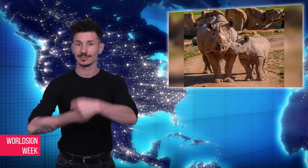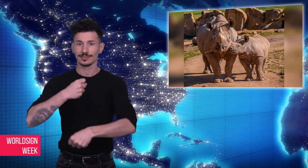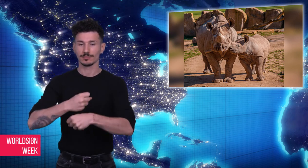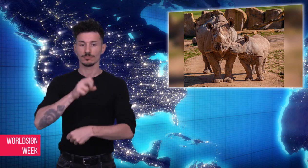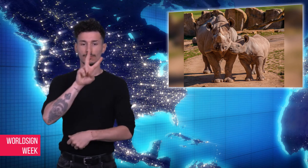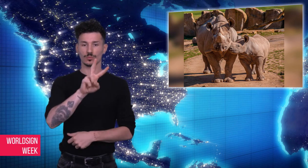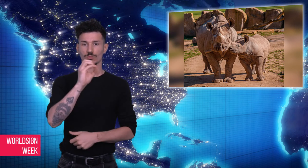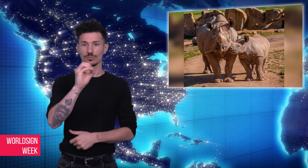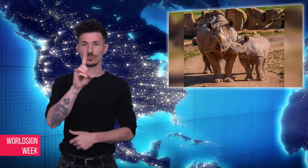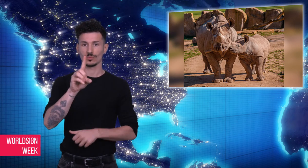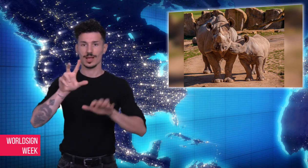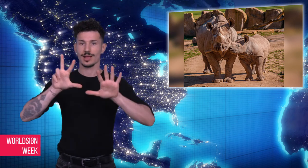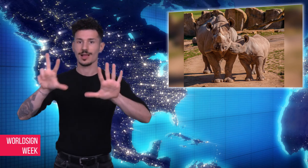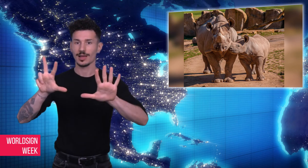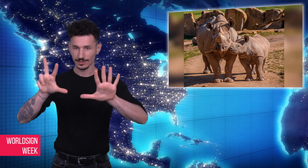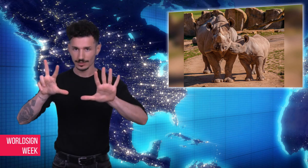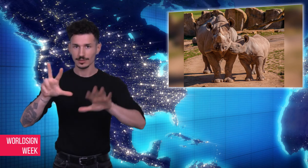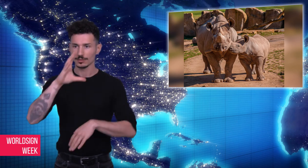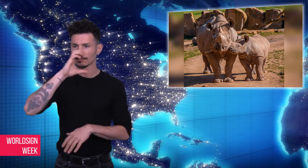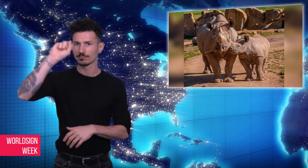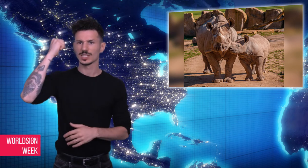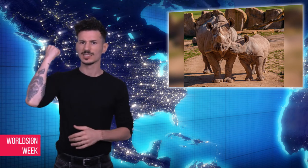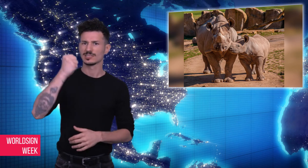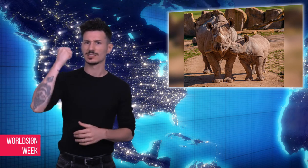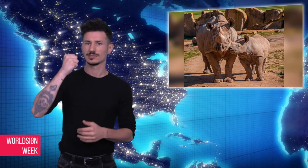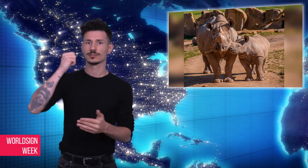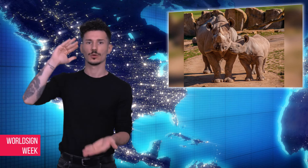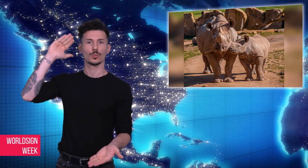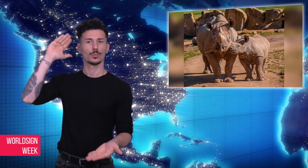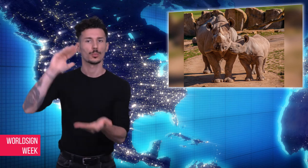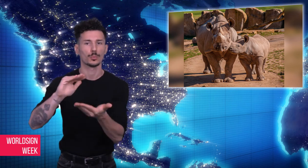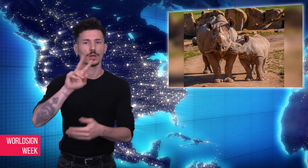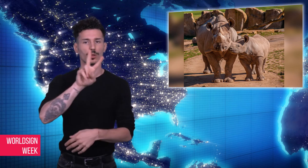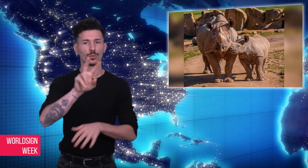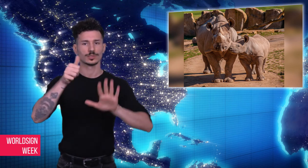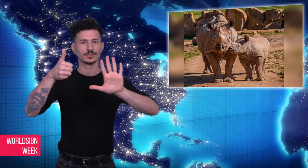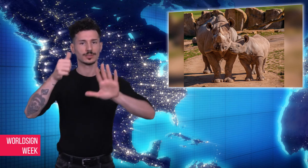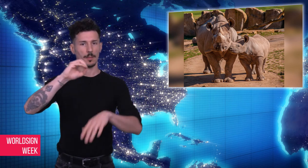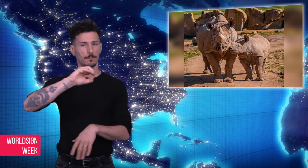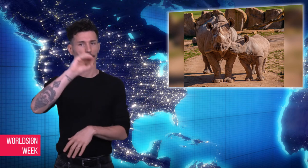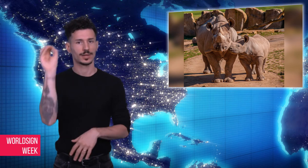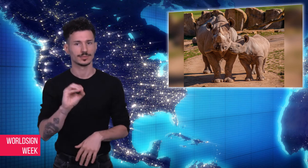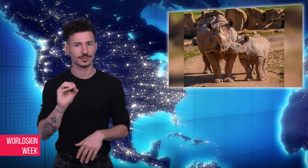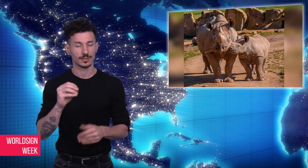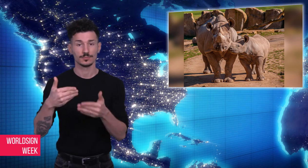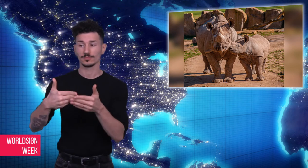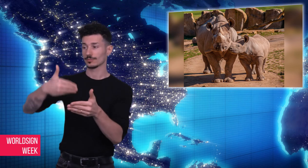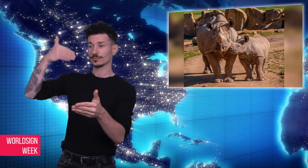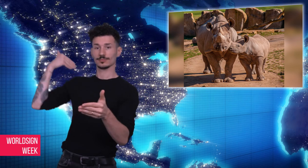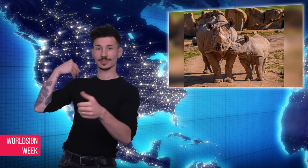show that killing of rhinos during the first eight months